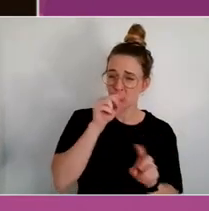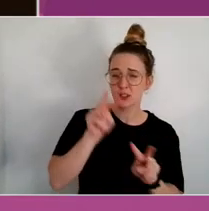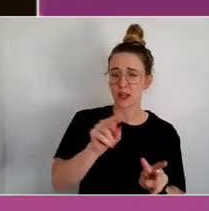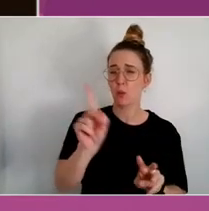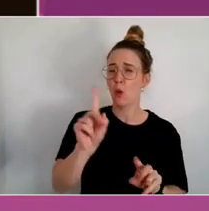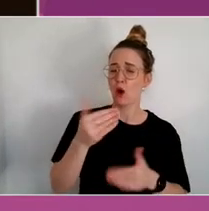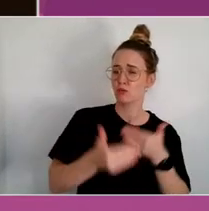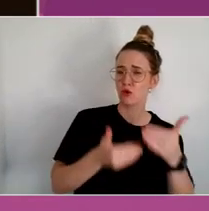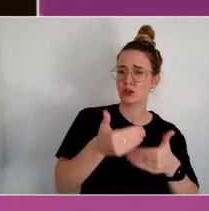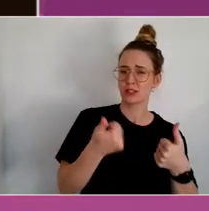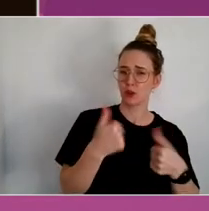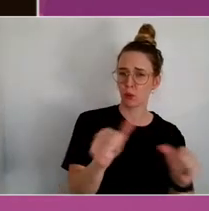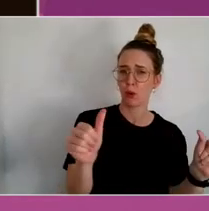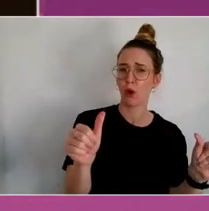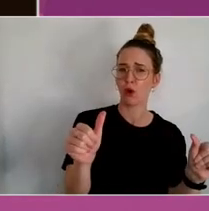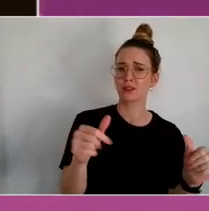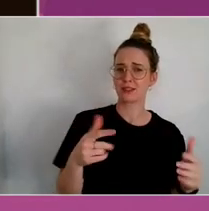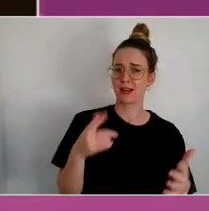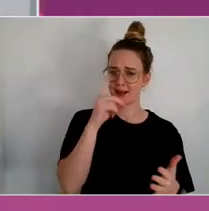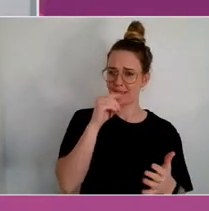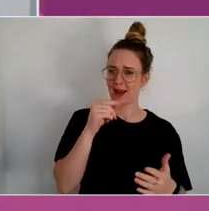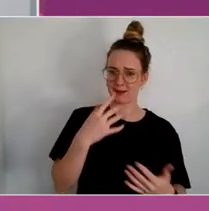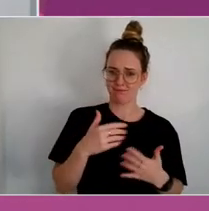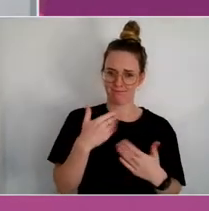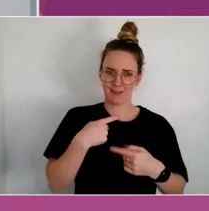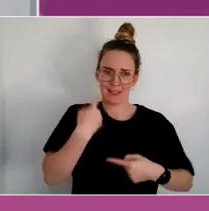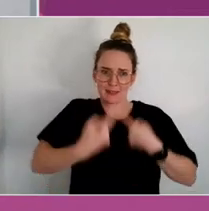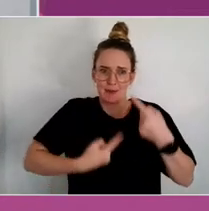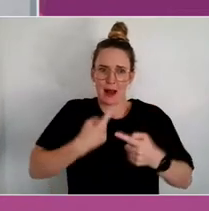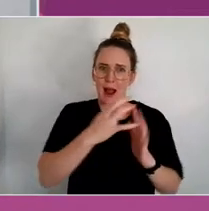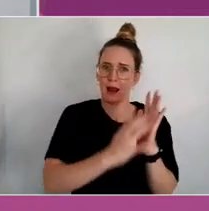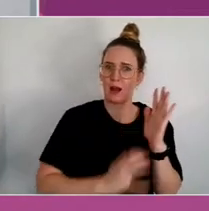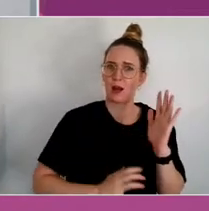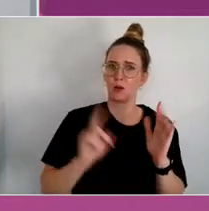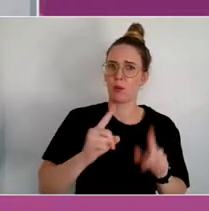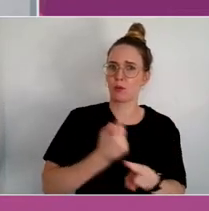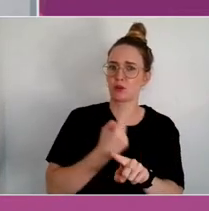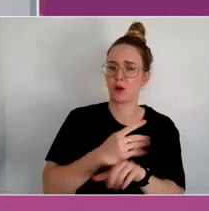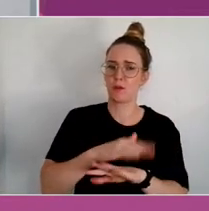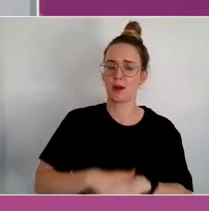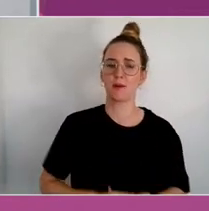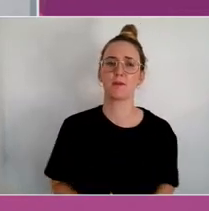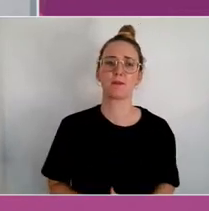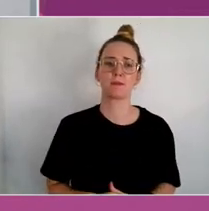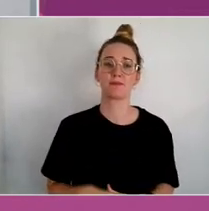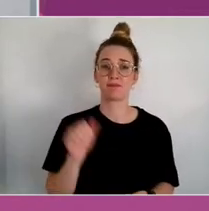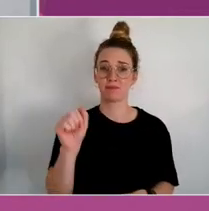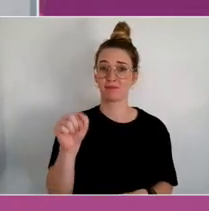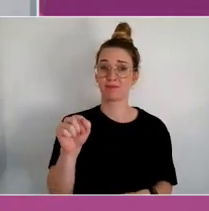It's interesting, some of what we've been talking is also trying to understand this through different lenses.